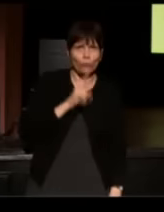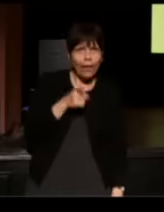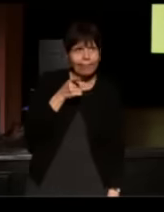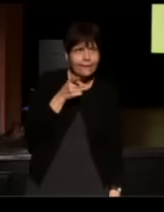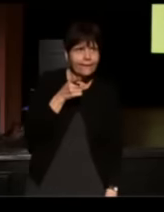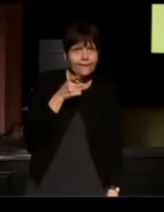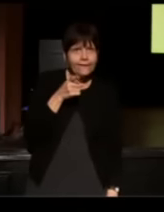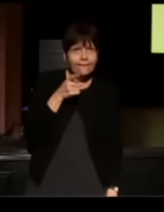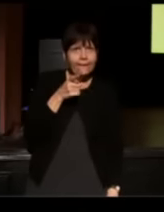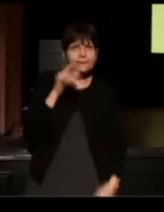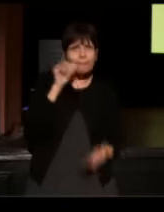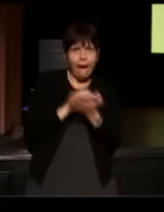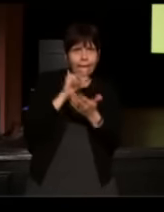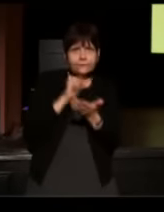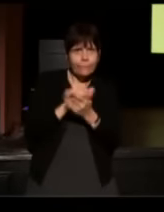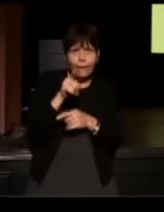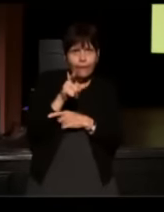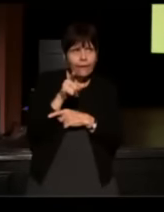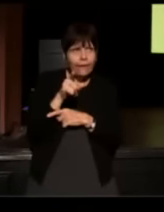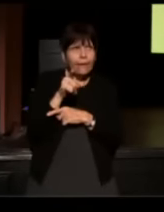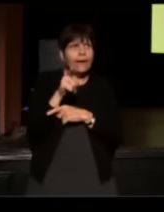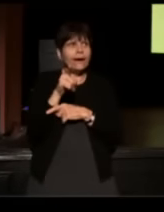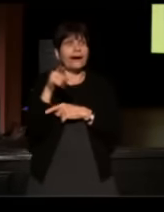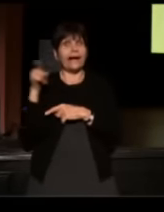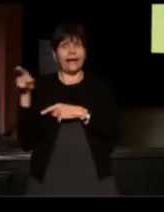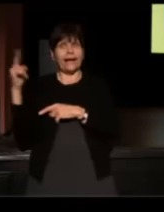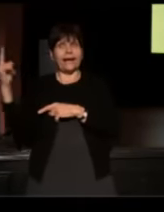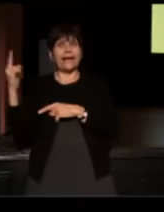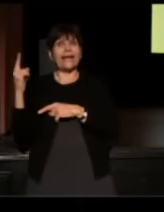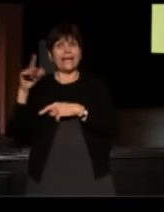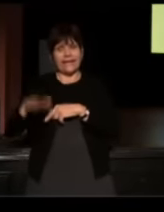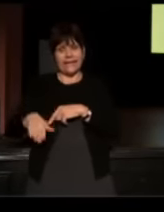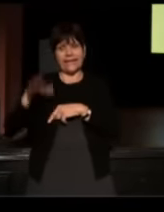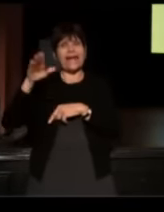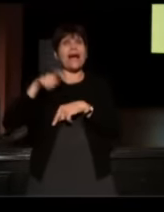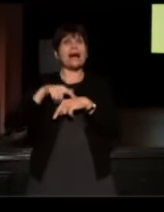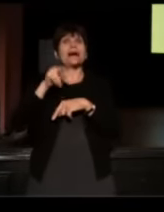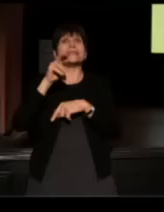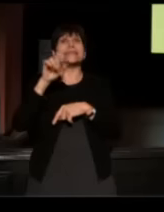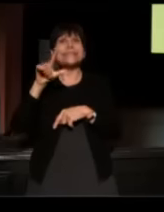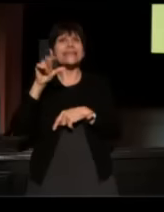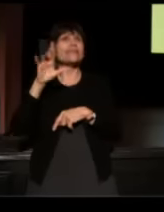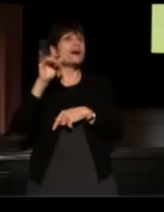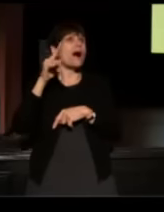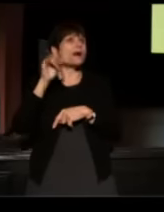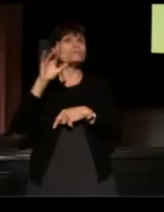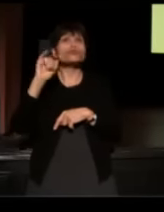But Ronald saw it as science possibility. He came up during a time when there was Neil Armstrong and all of those guys,